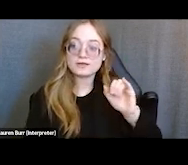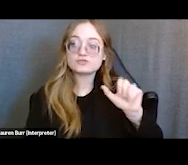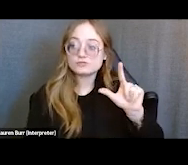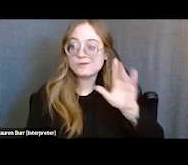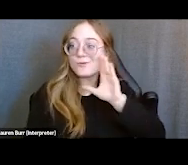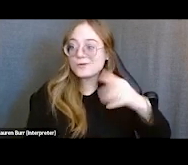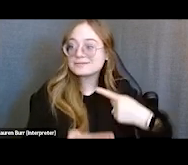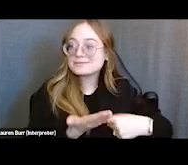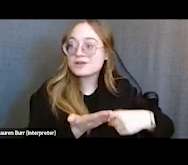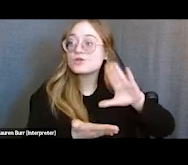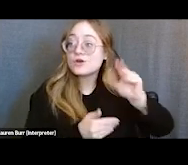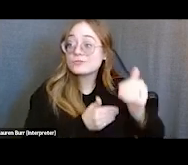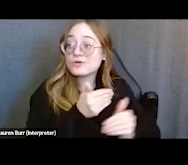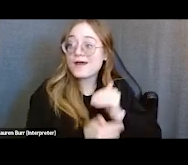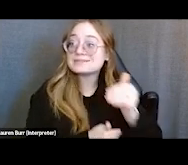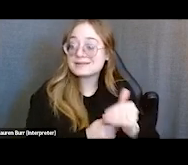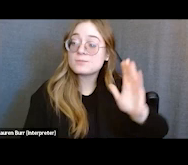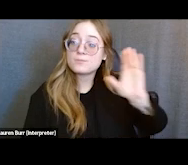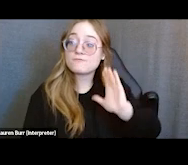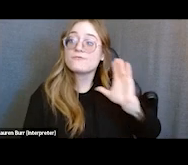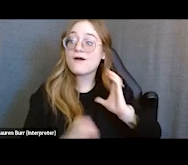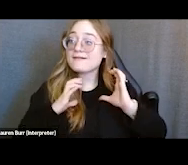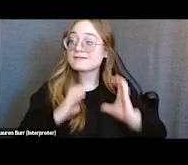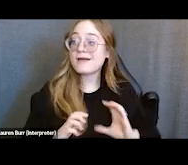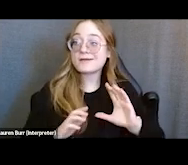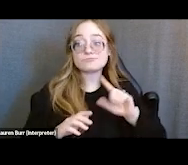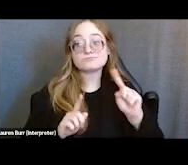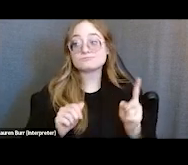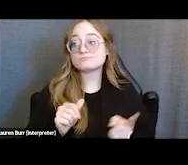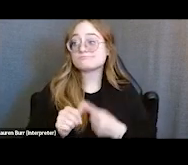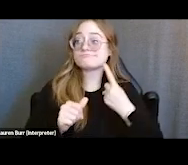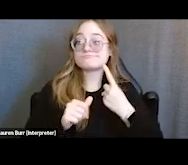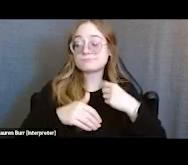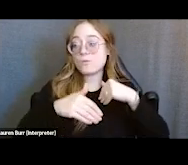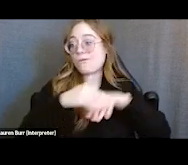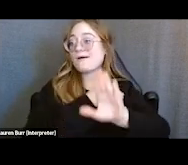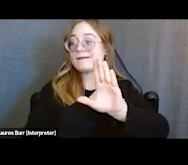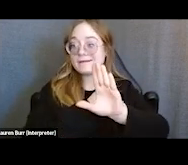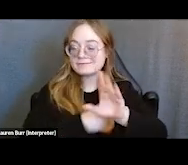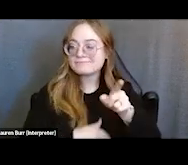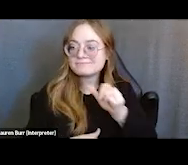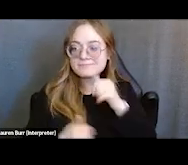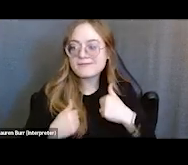She was a walk-in client that came to us and she didn't really have a whole lot of things in place.